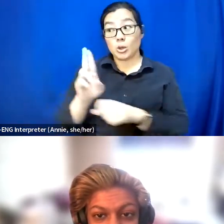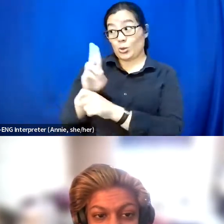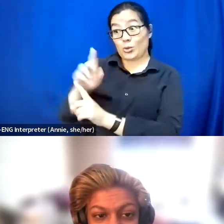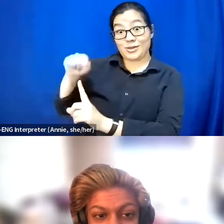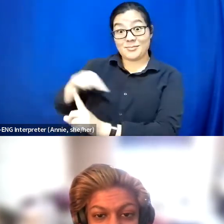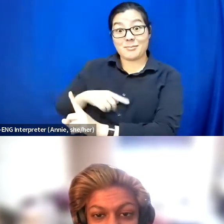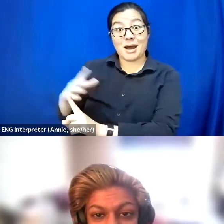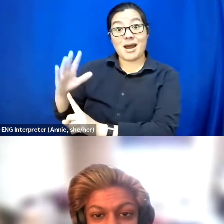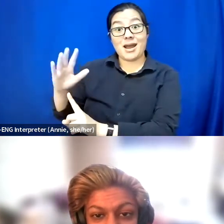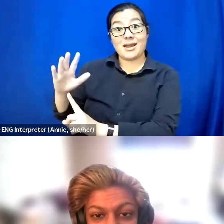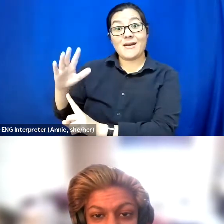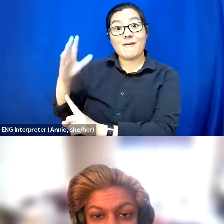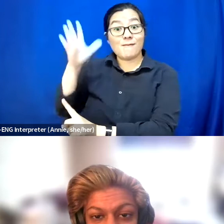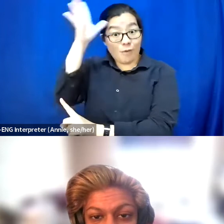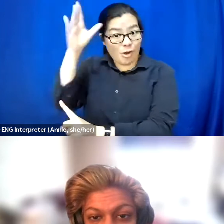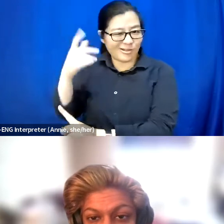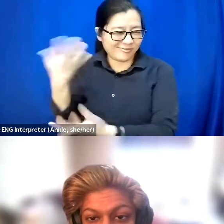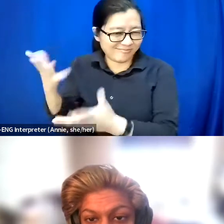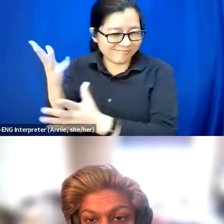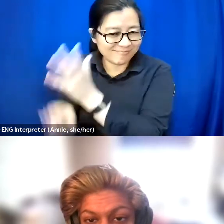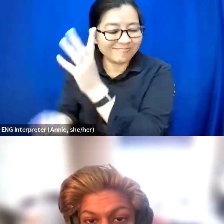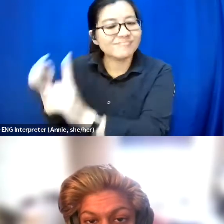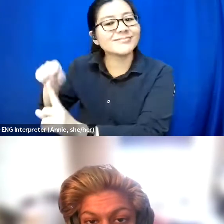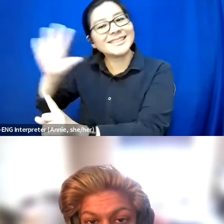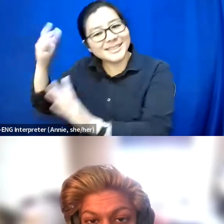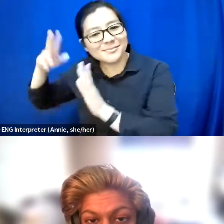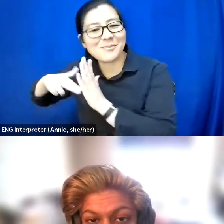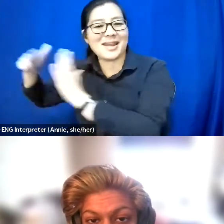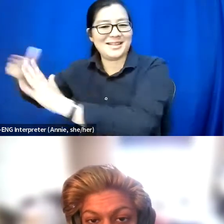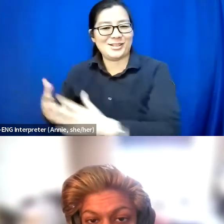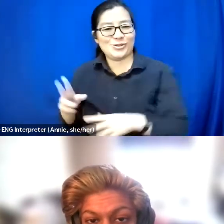I'm also wearing queer crip symbol earrings